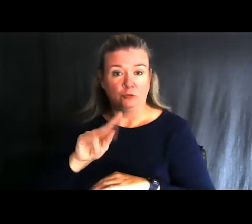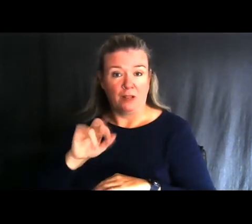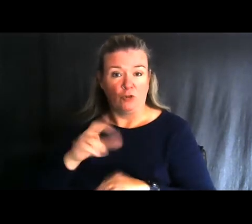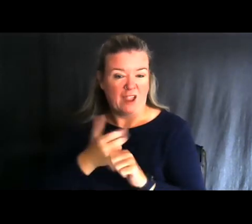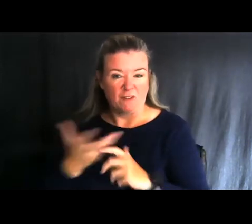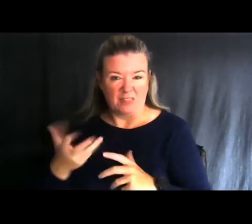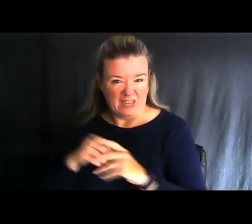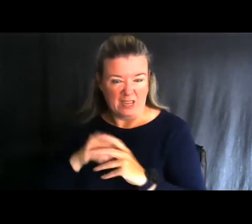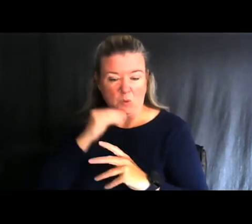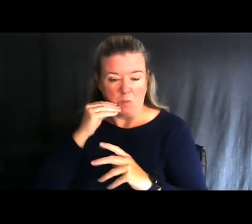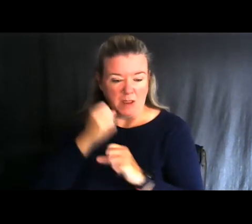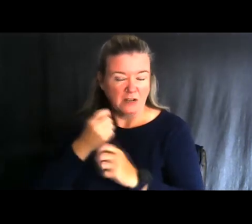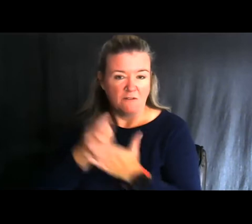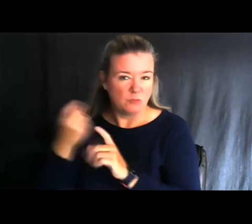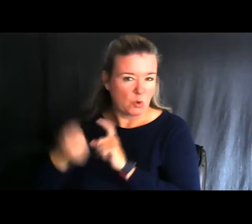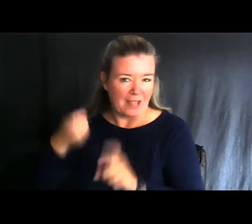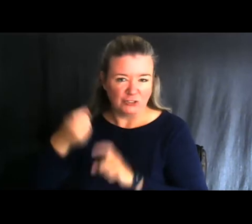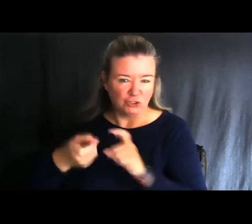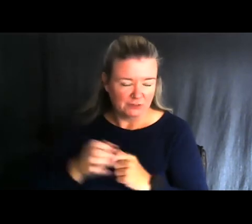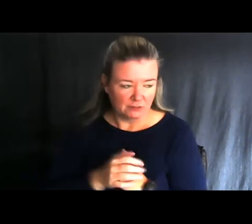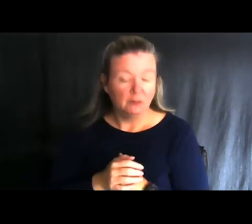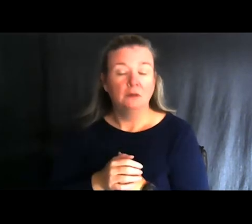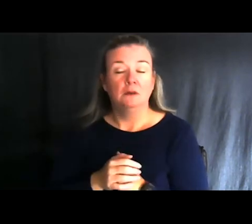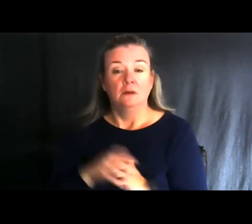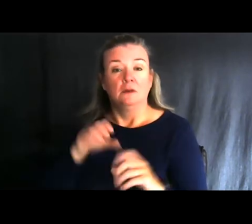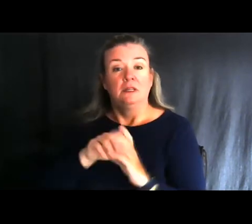So, what we did in the trailer is basically the same thing as our blind.